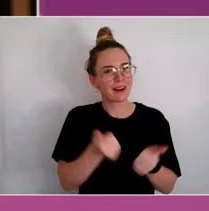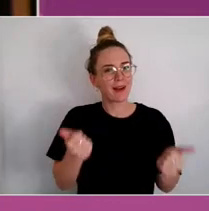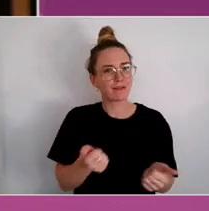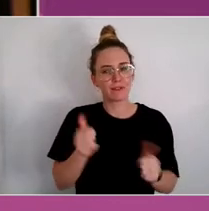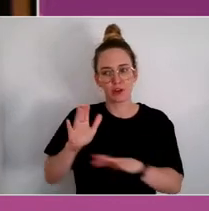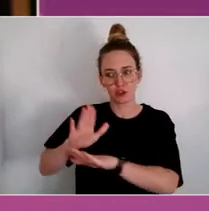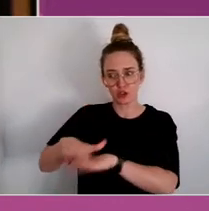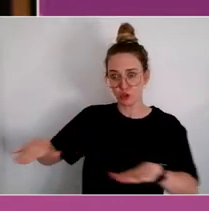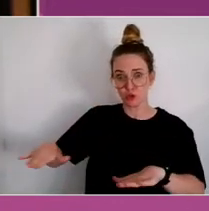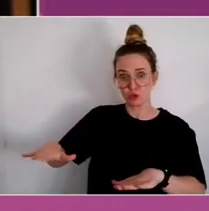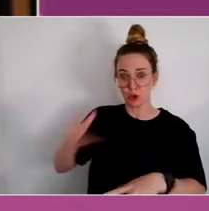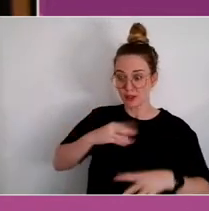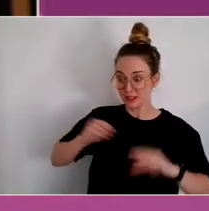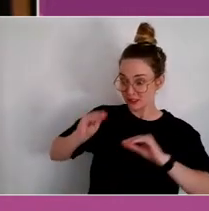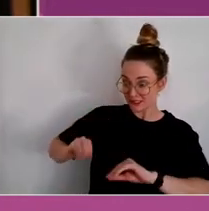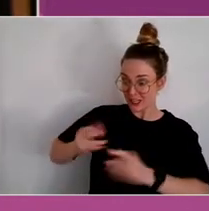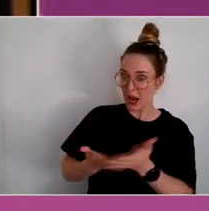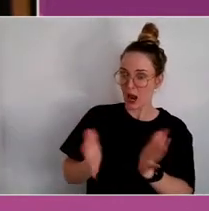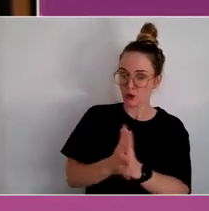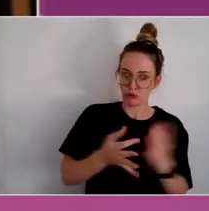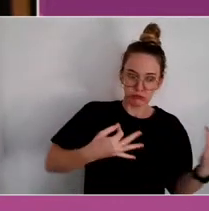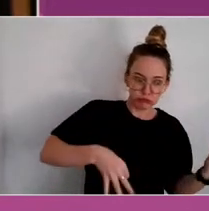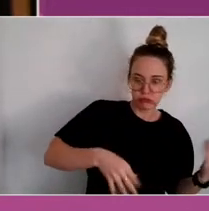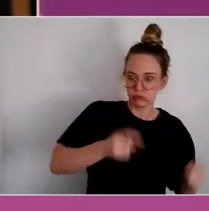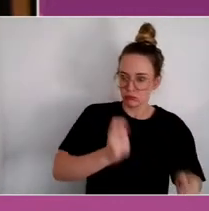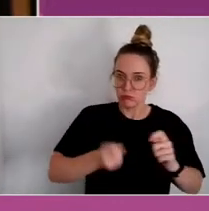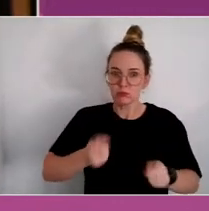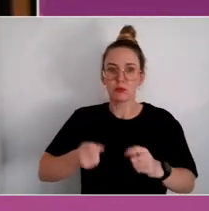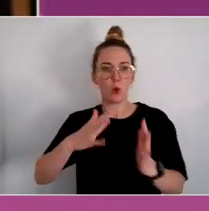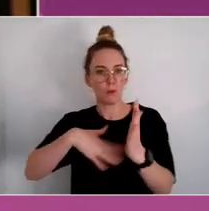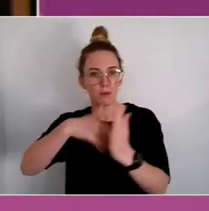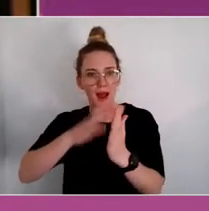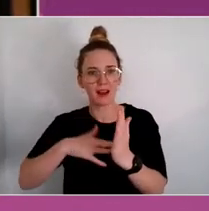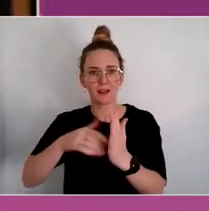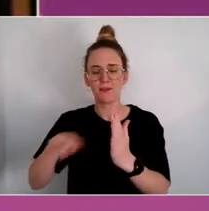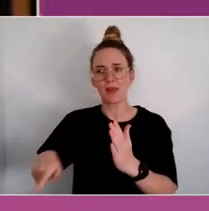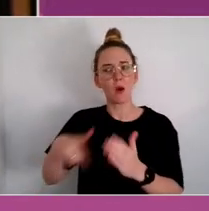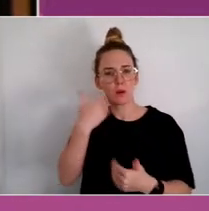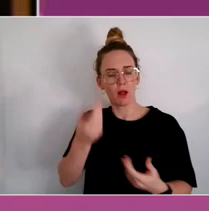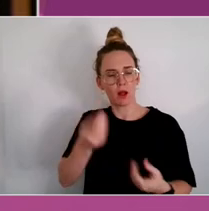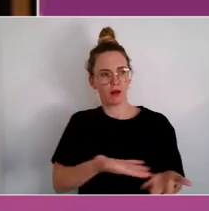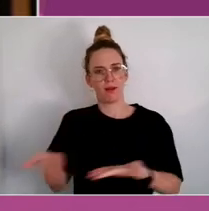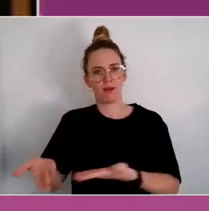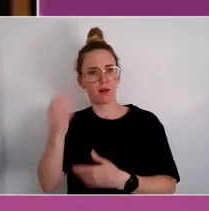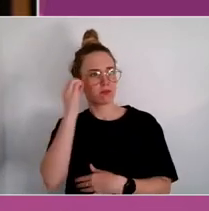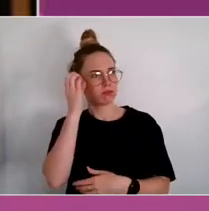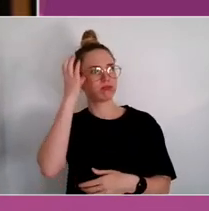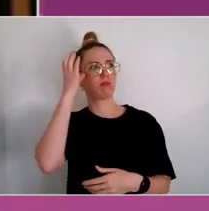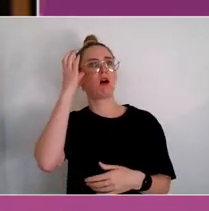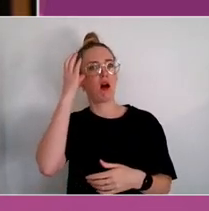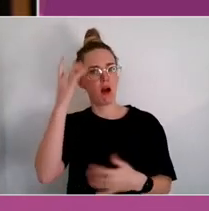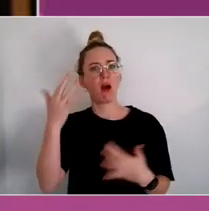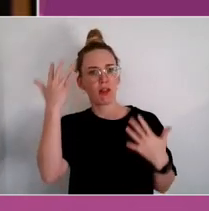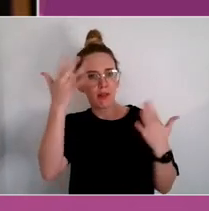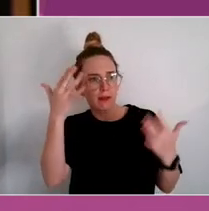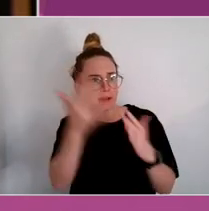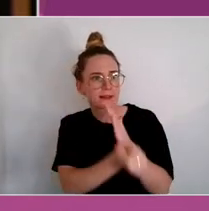play an instrument, taught to paint, really shapes thinking skills that appear later in life.